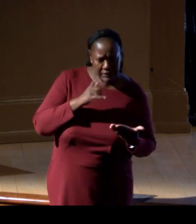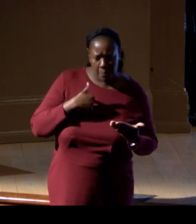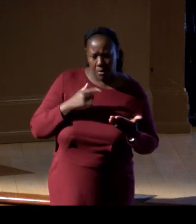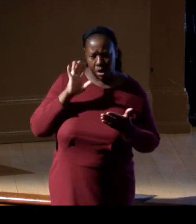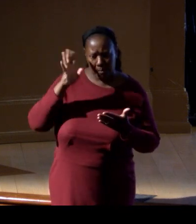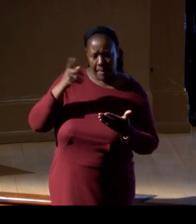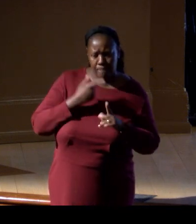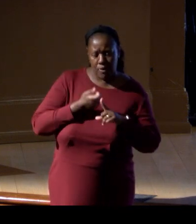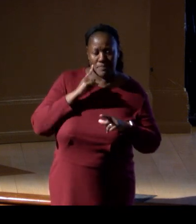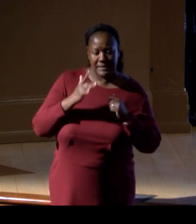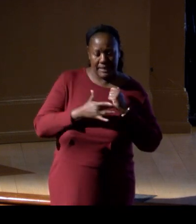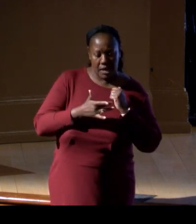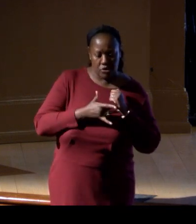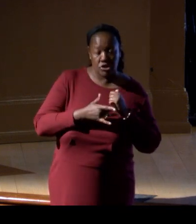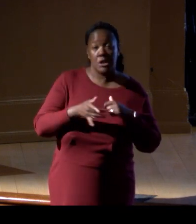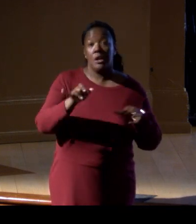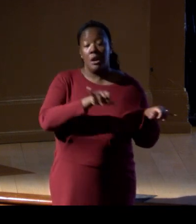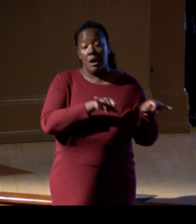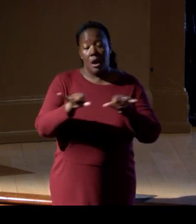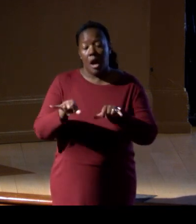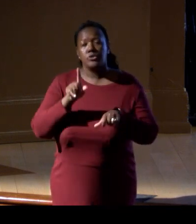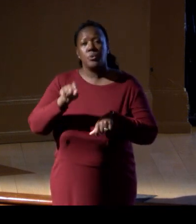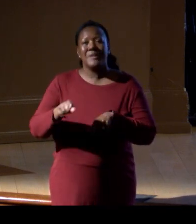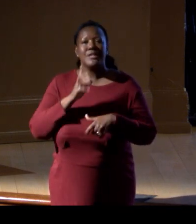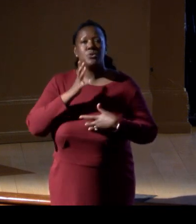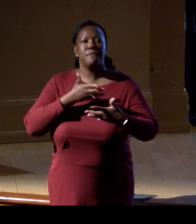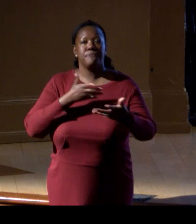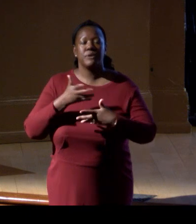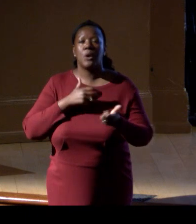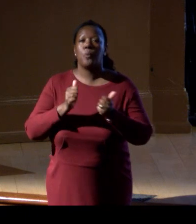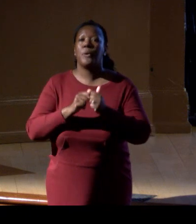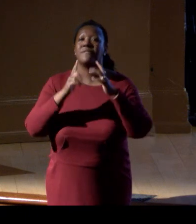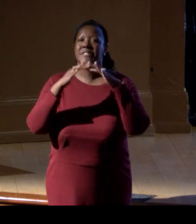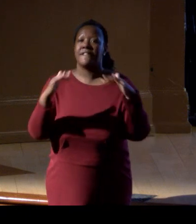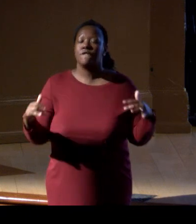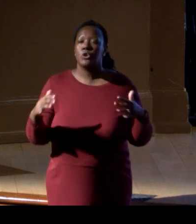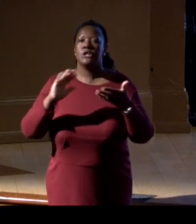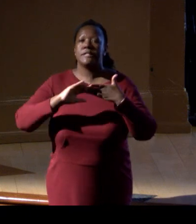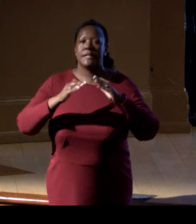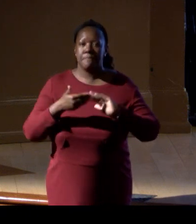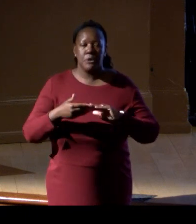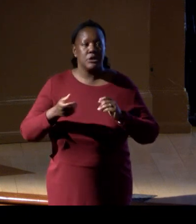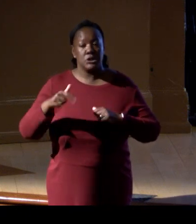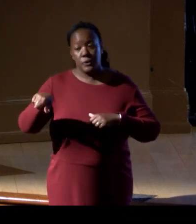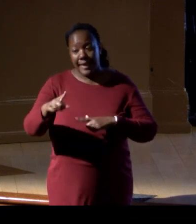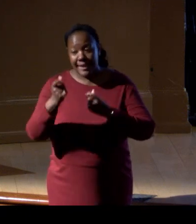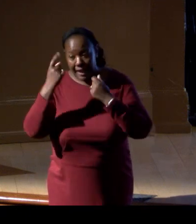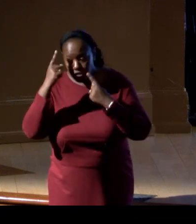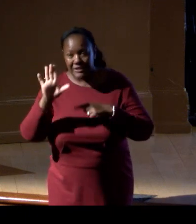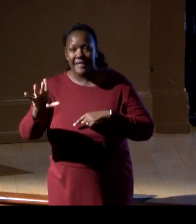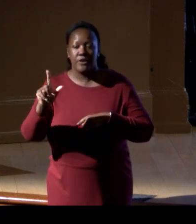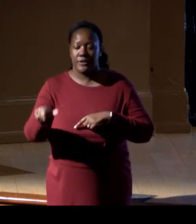We also need to remember to engage with diverse communities to understand their needs and how to mobilize the right biodiversity information